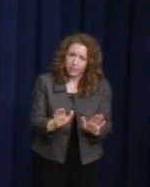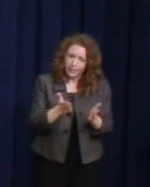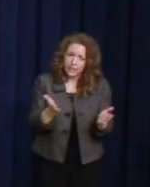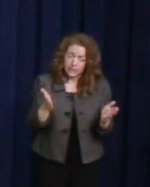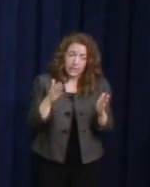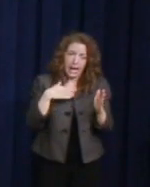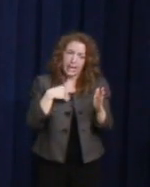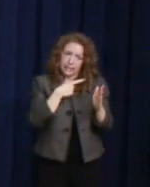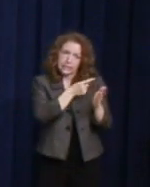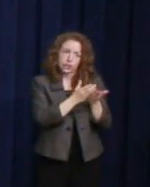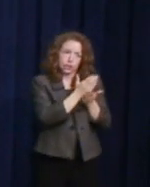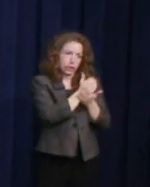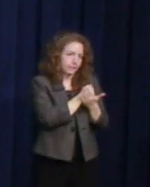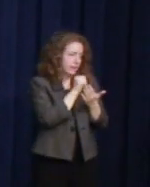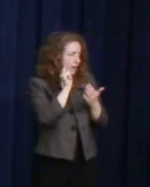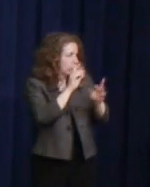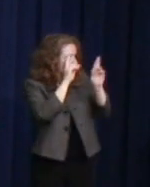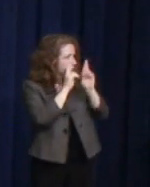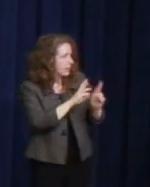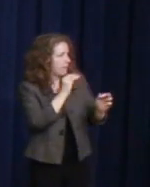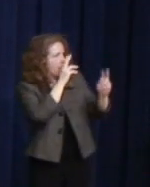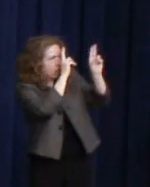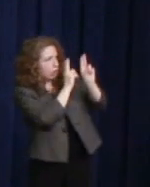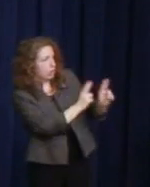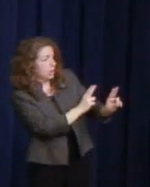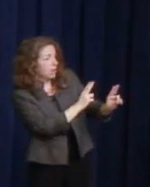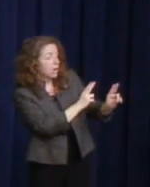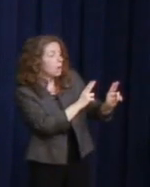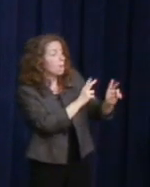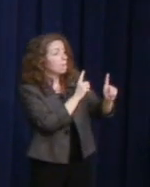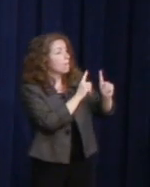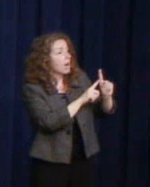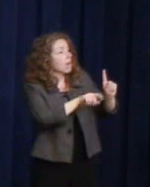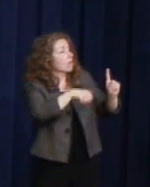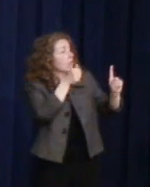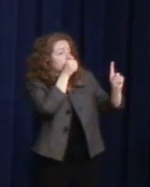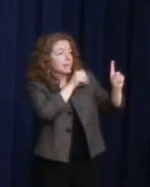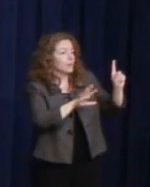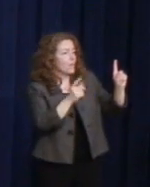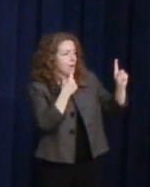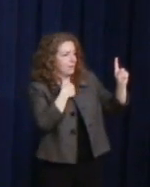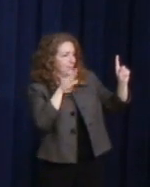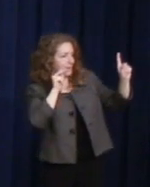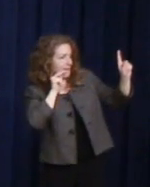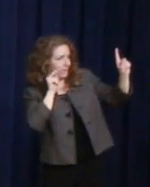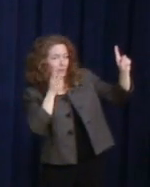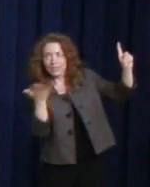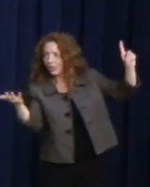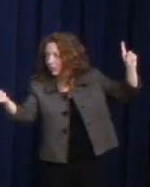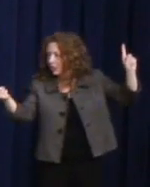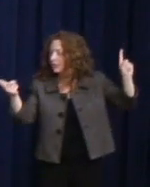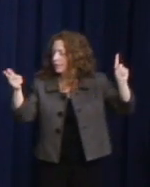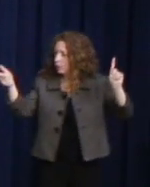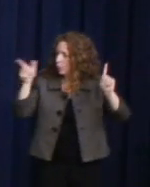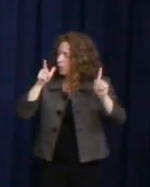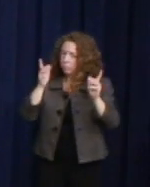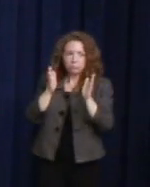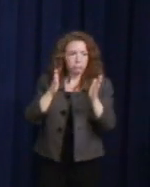But a real blessing to him in his life to have a nephew like Stuart Milk to carry on. To carry on.